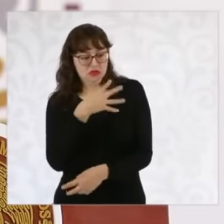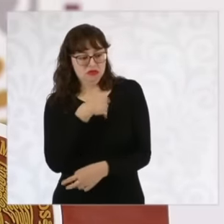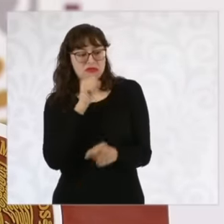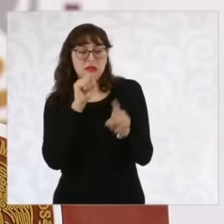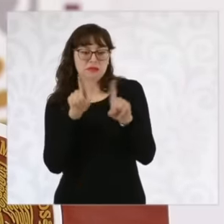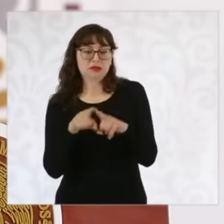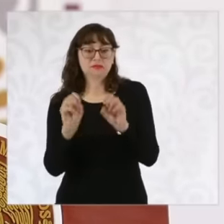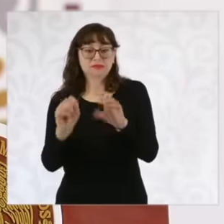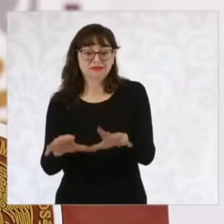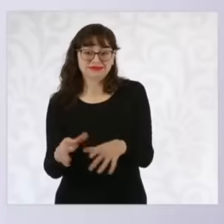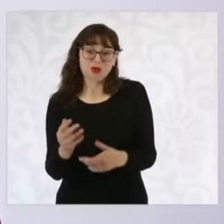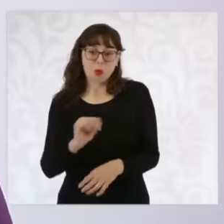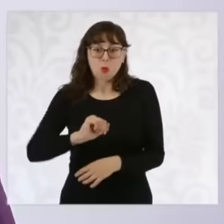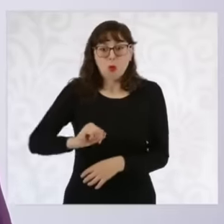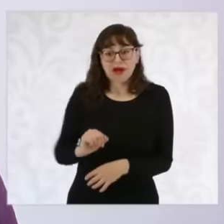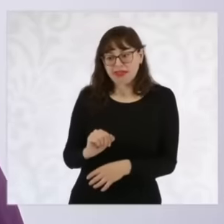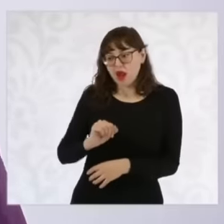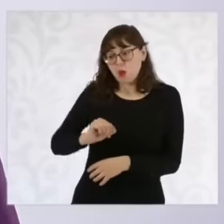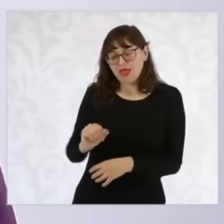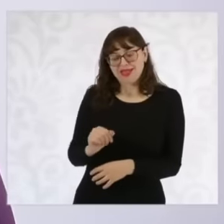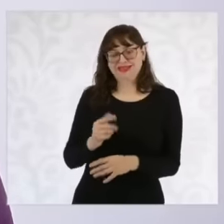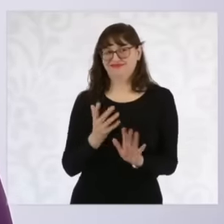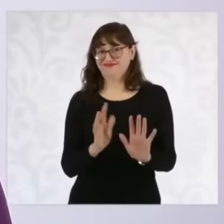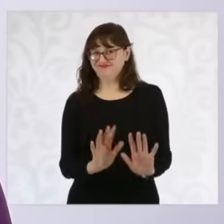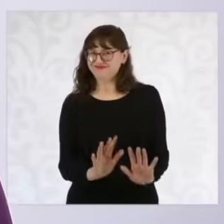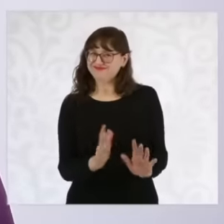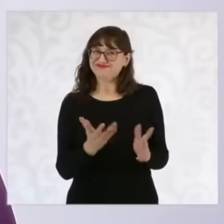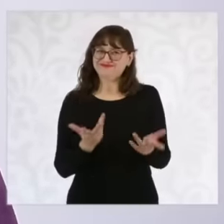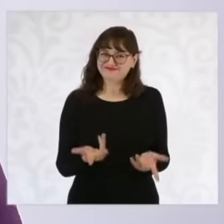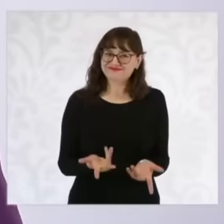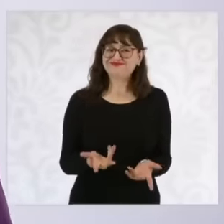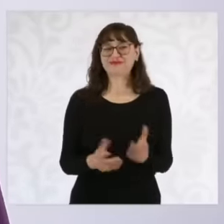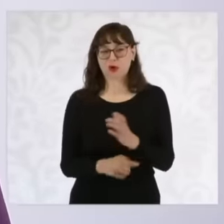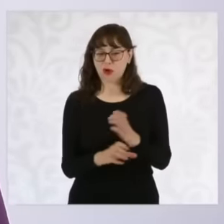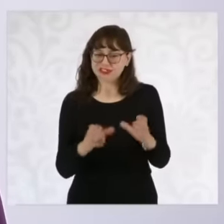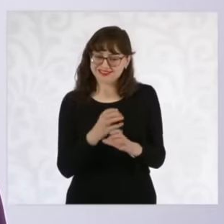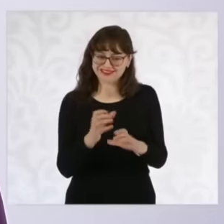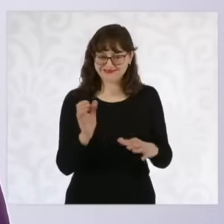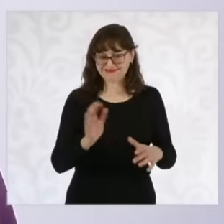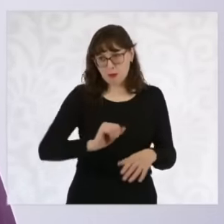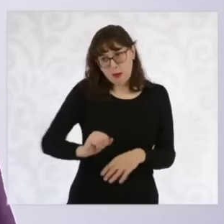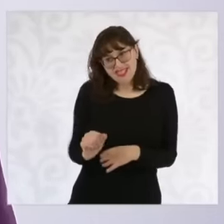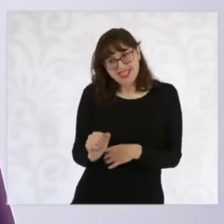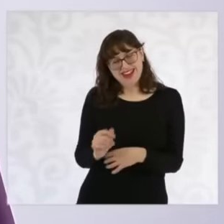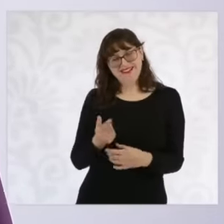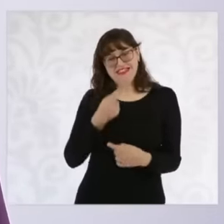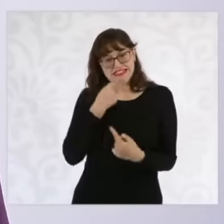Well in reality today we know that It is a process not only of care that helps the mother to be